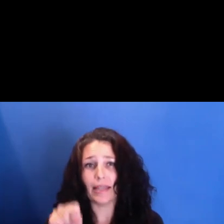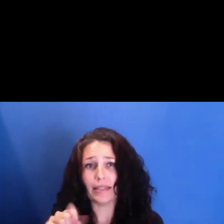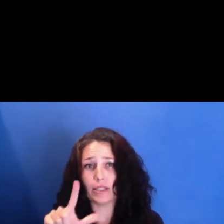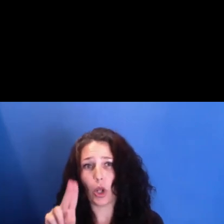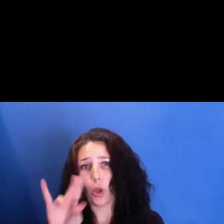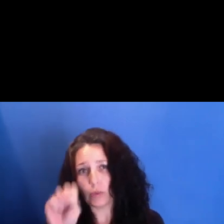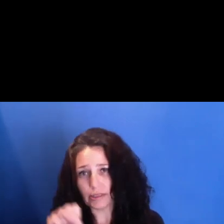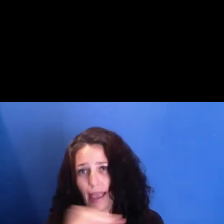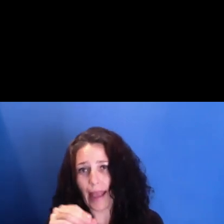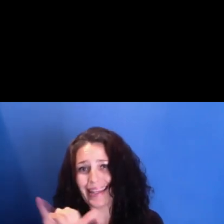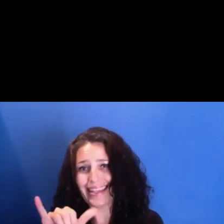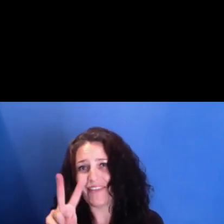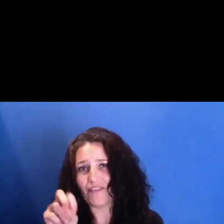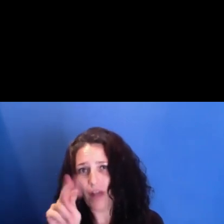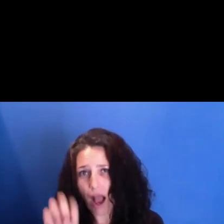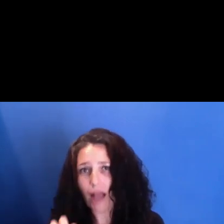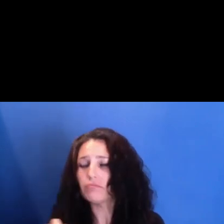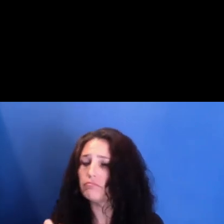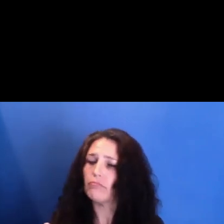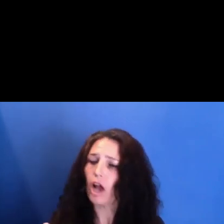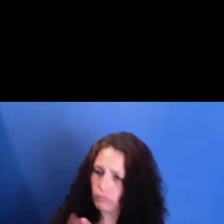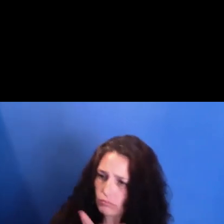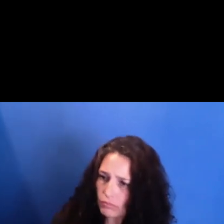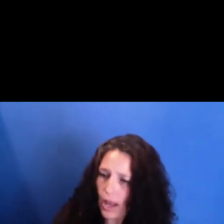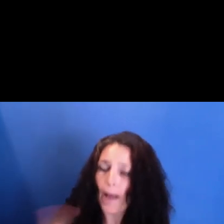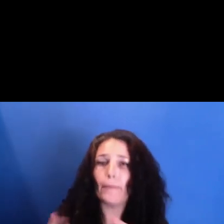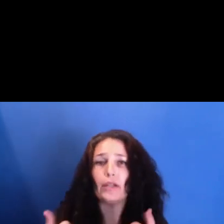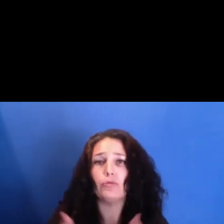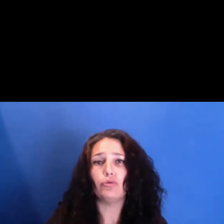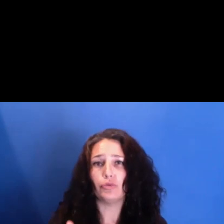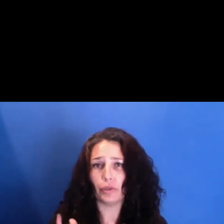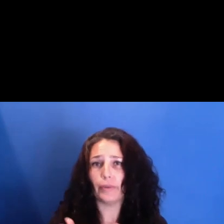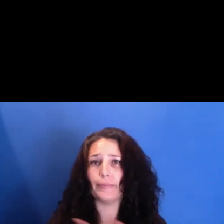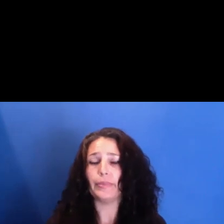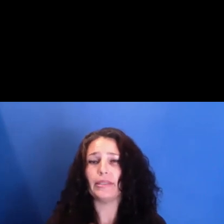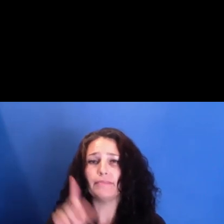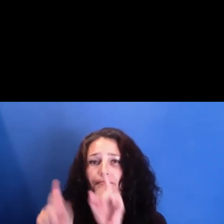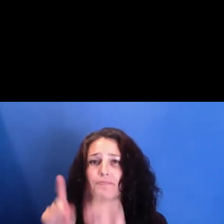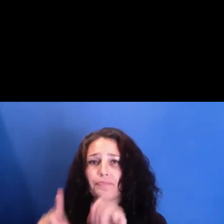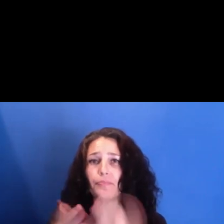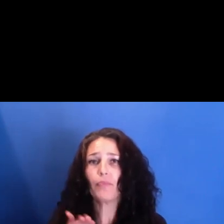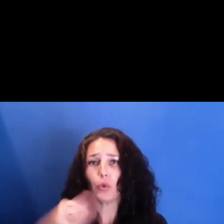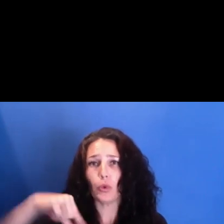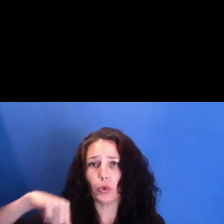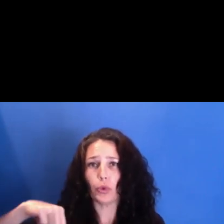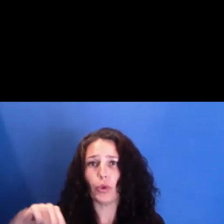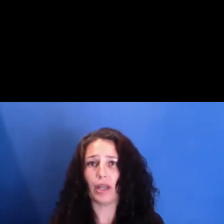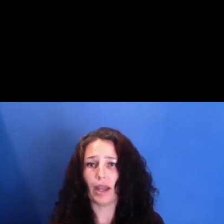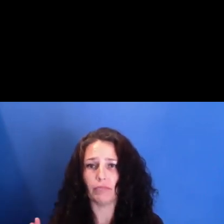you can submit questions through the Q&A function on your screen. And my IDA colleagues LeAnn Scrimmager and Niki